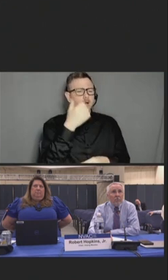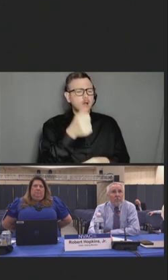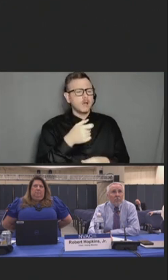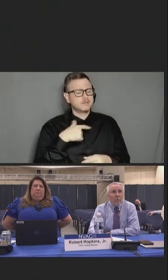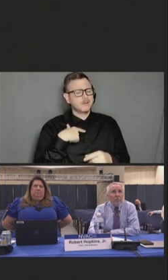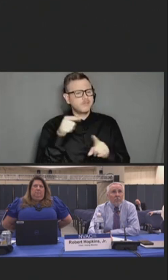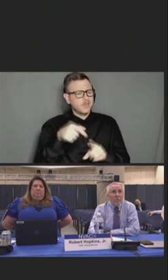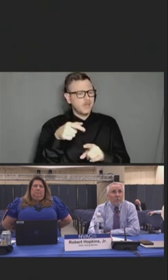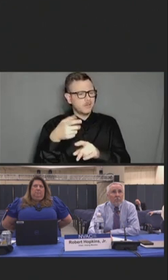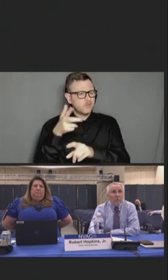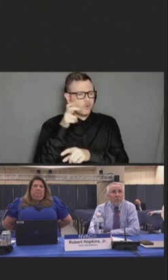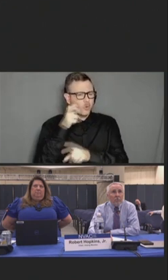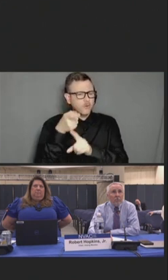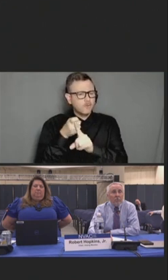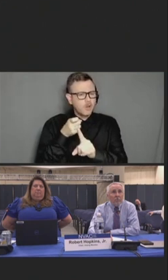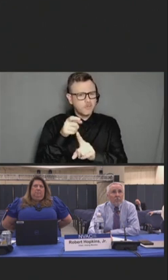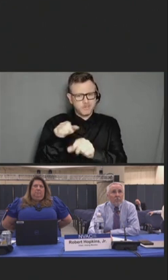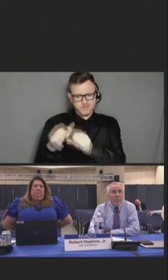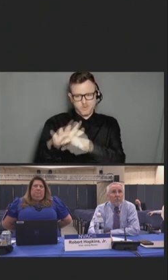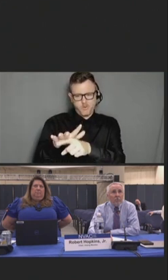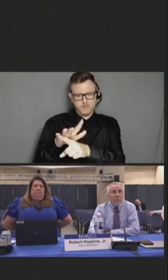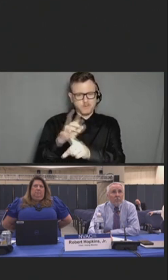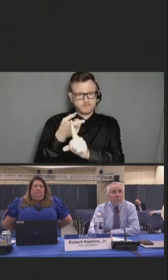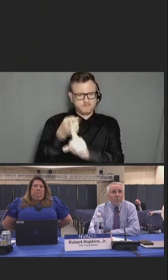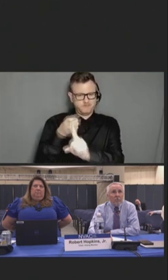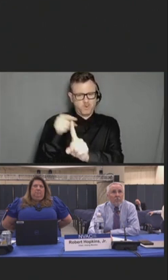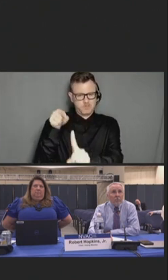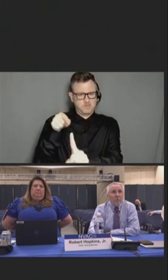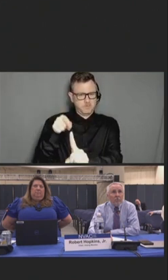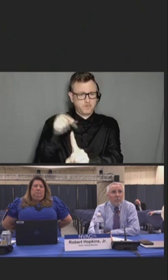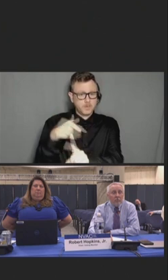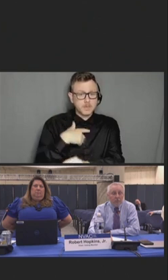The results show that when the victim of the attack was Chinese, participants who were